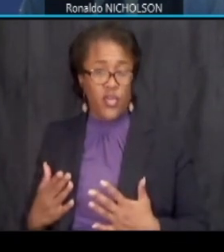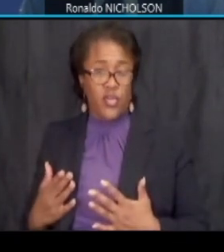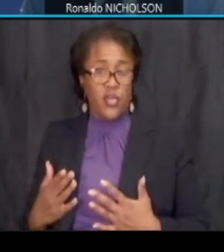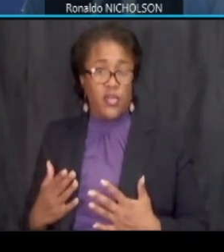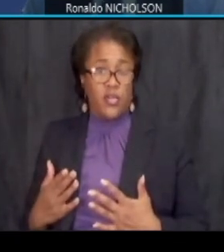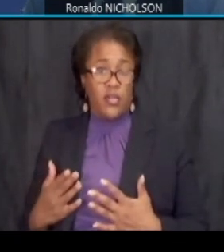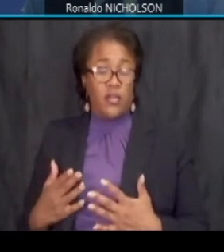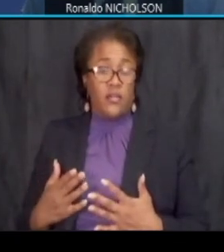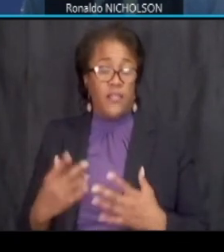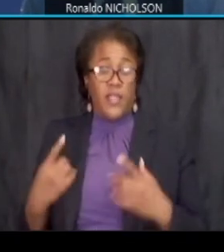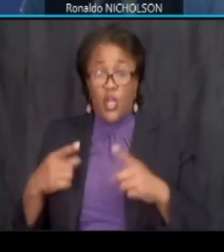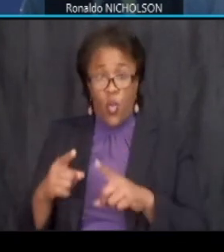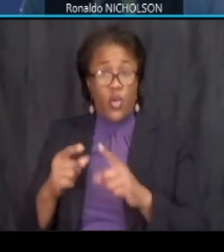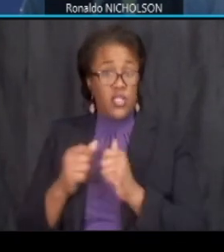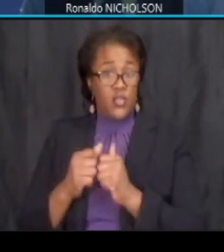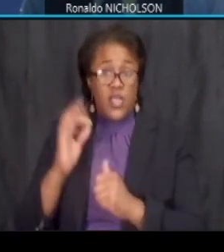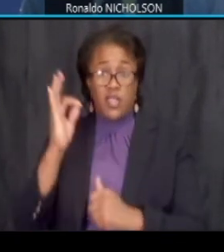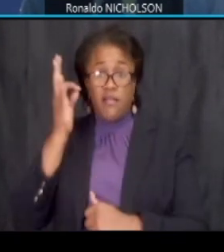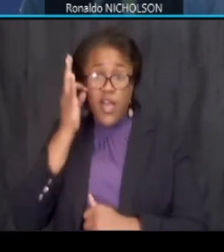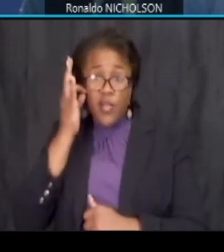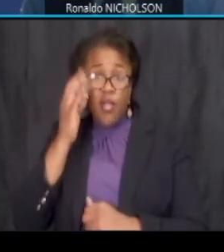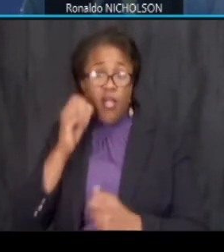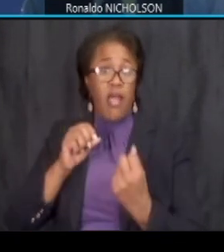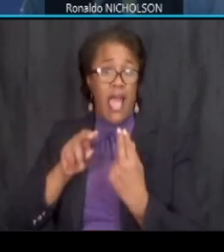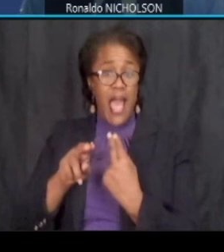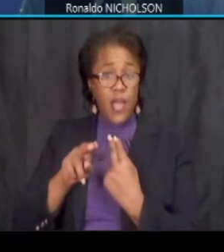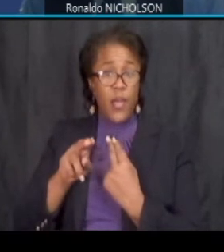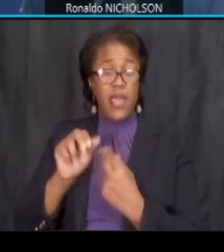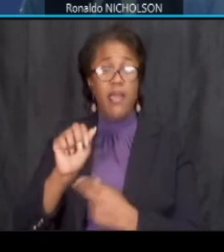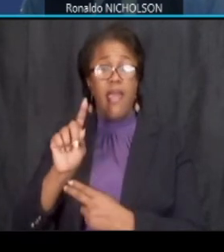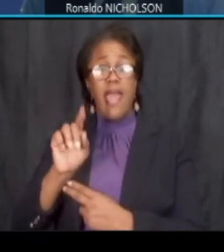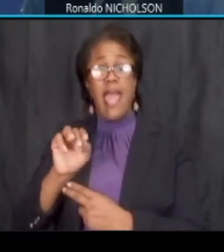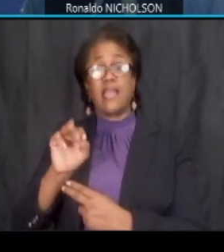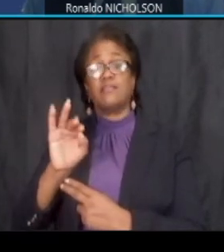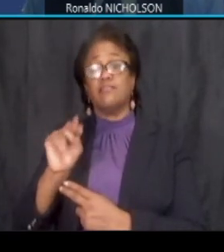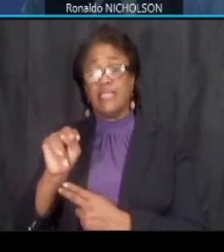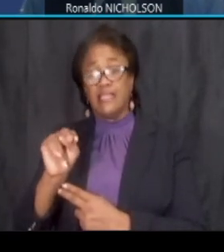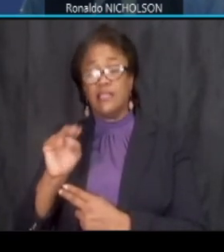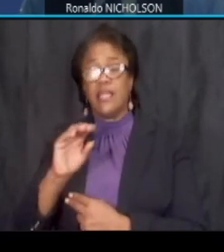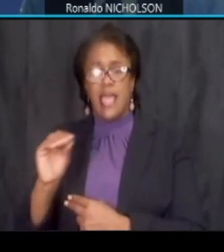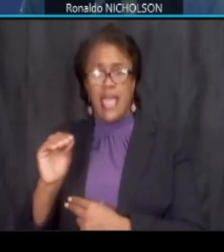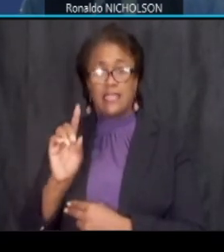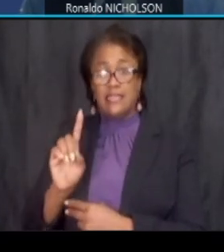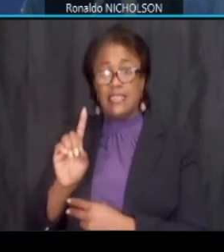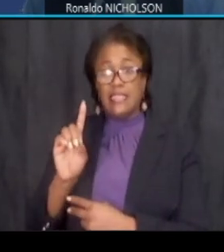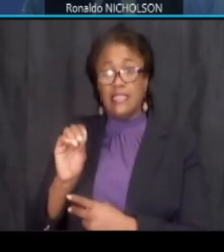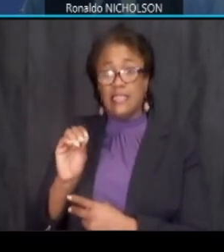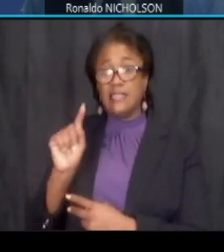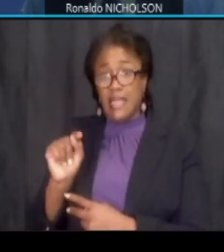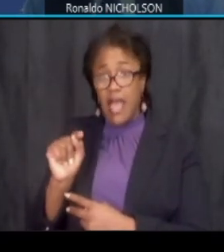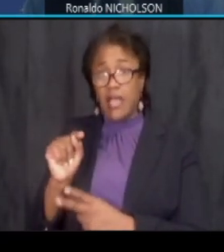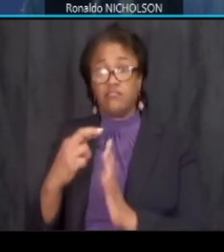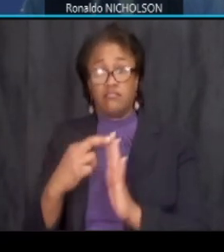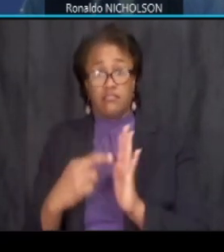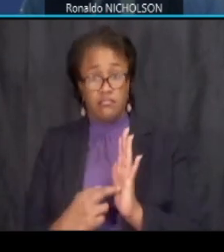in accordance with federal highway administration and ddot guidelines to address that